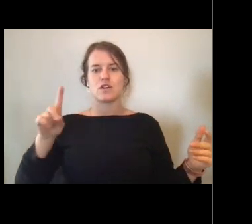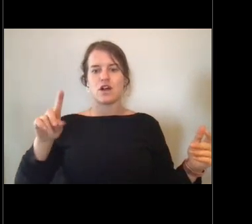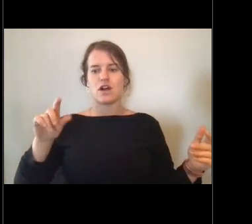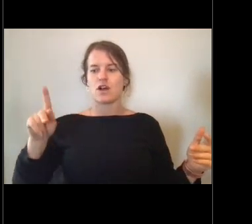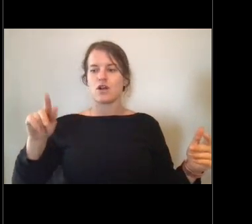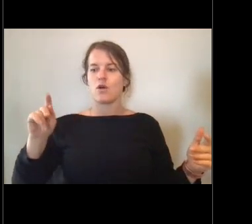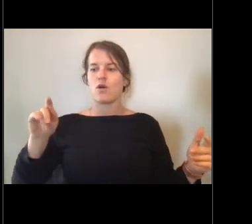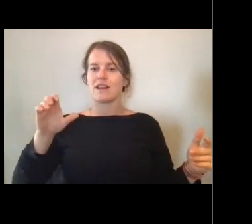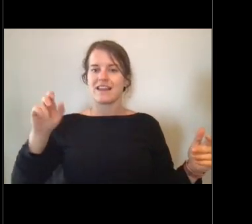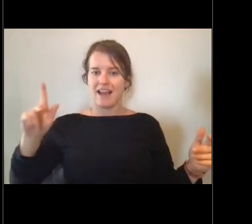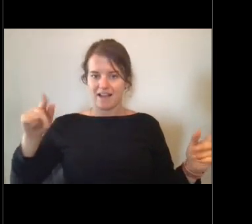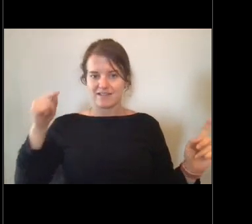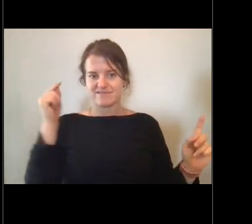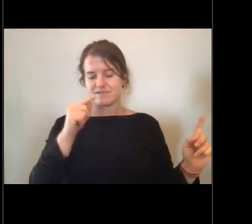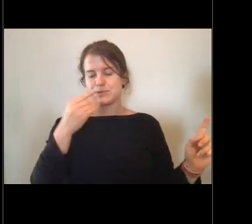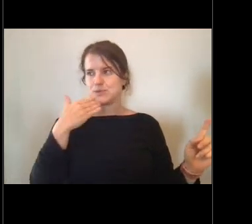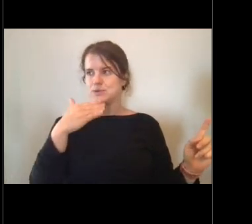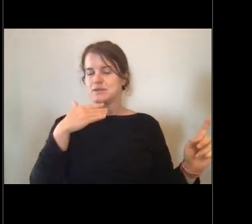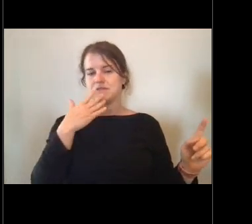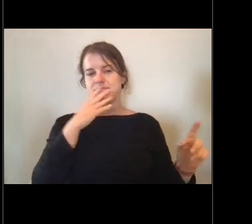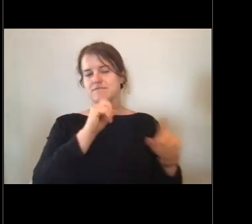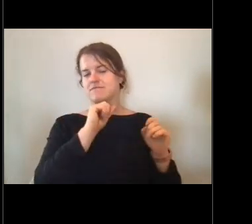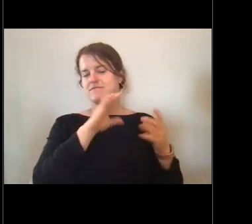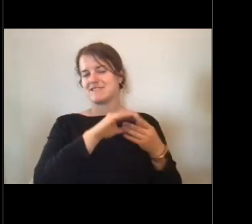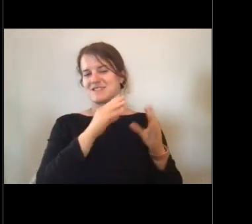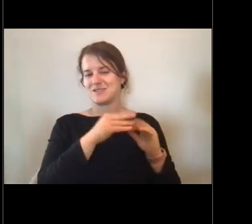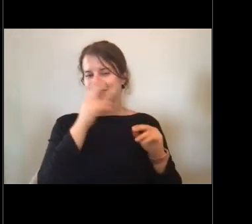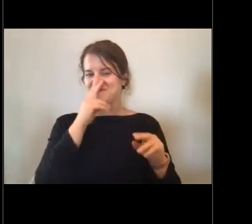Pretty awesome story. Great.